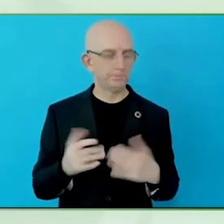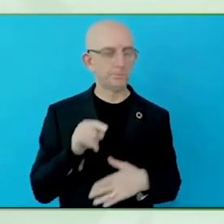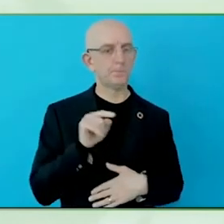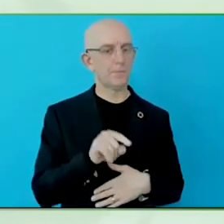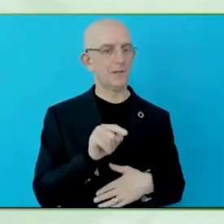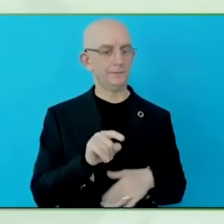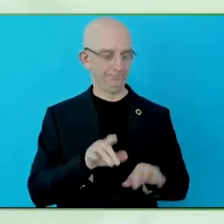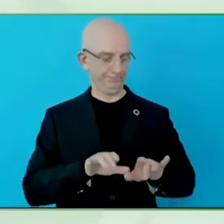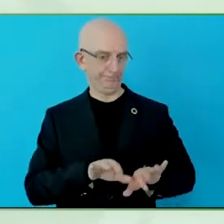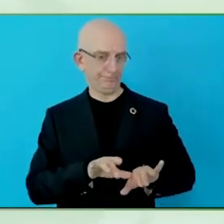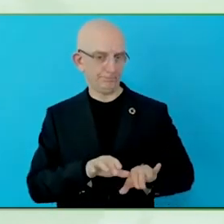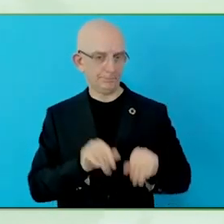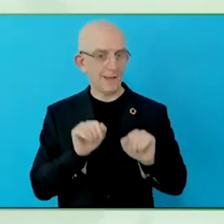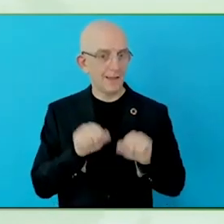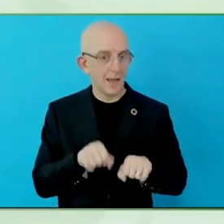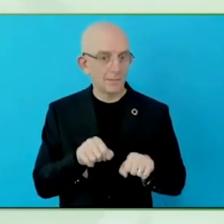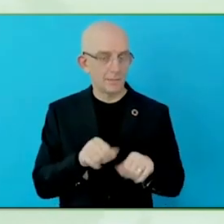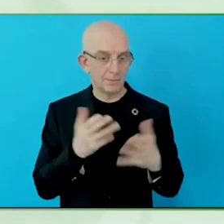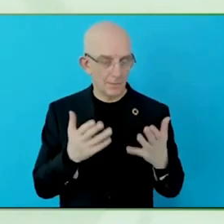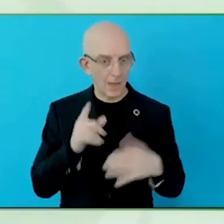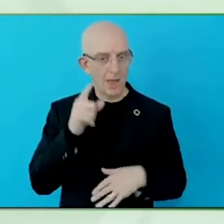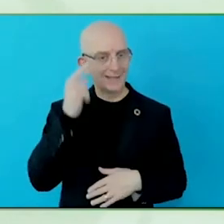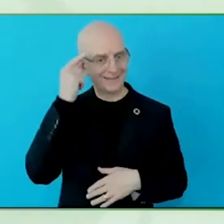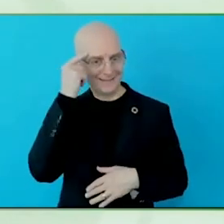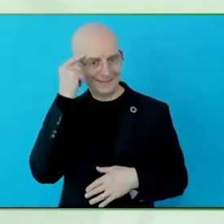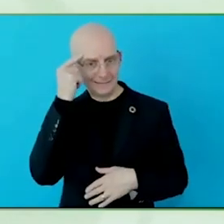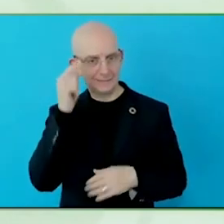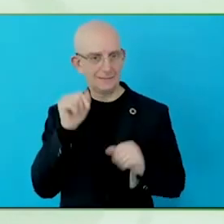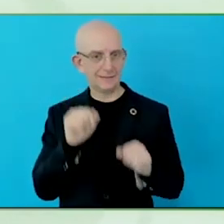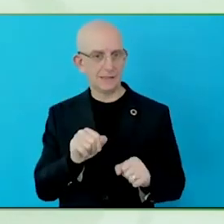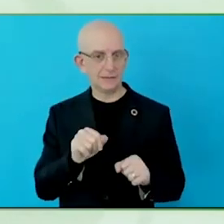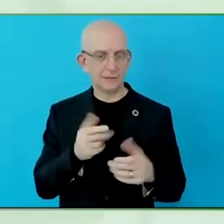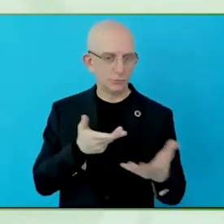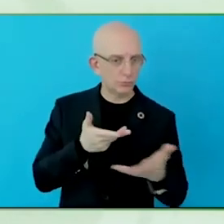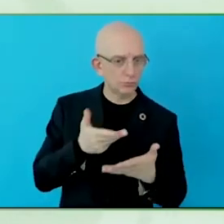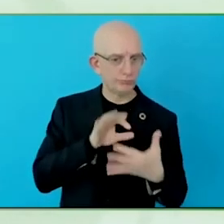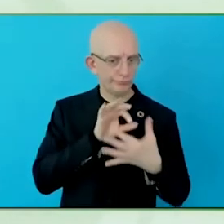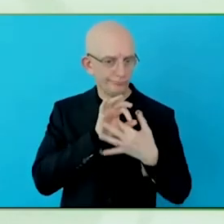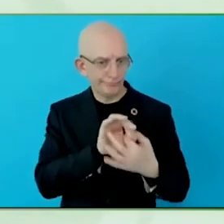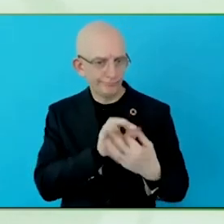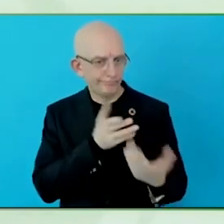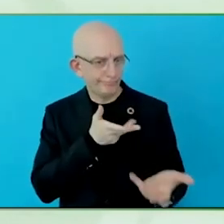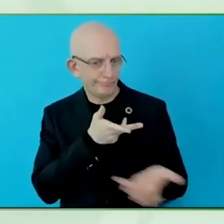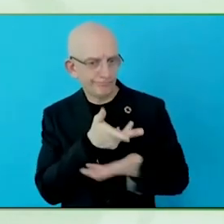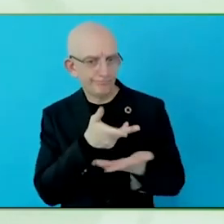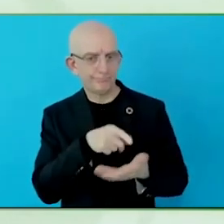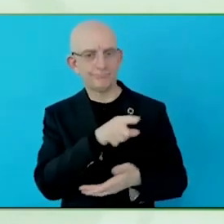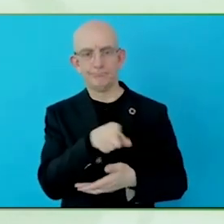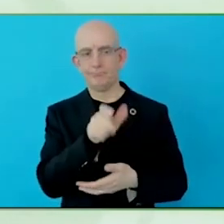things we are looking in when we are looking at European accessibility act compliance programs.